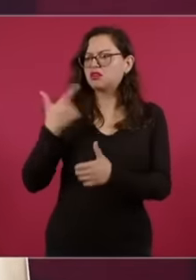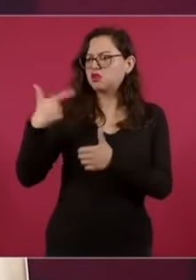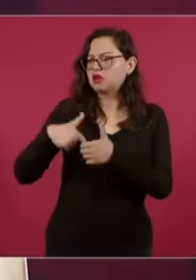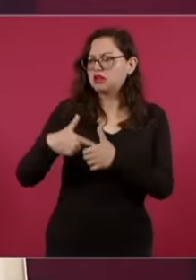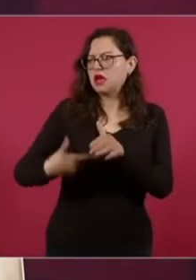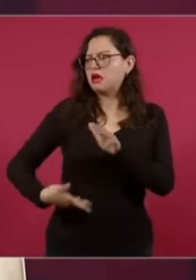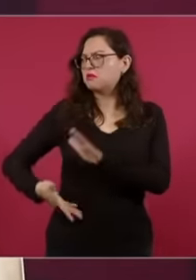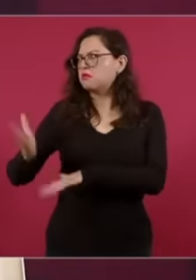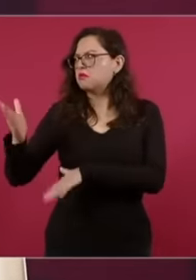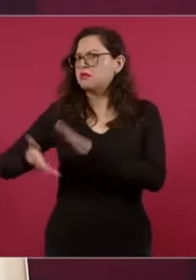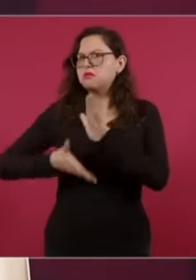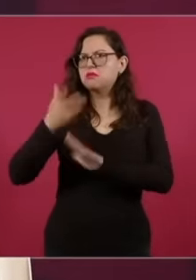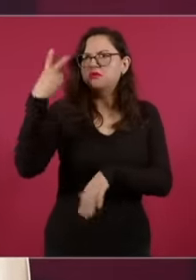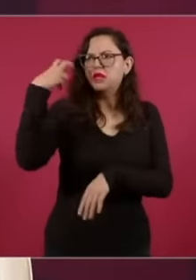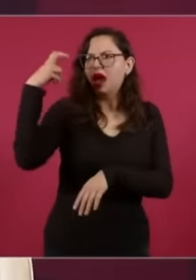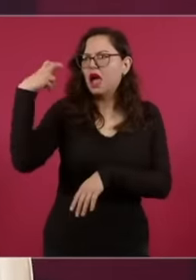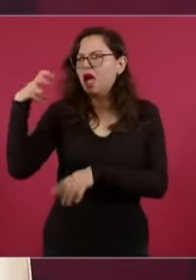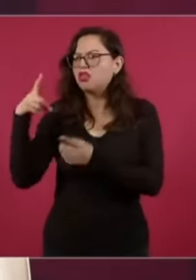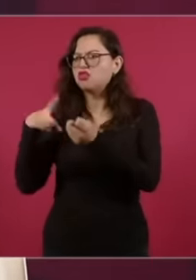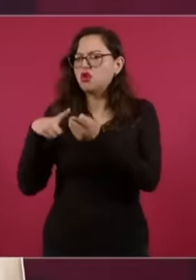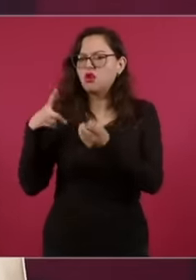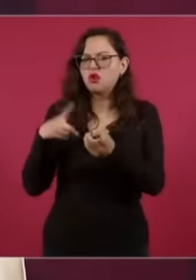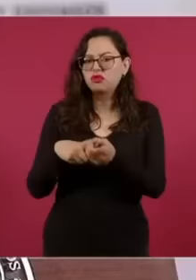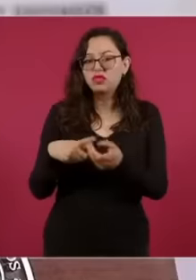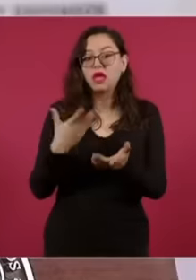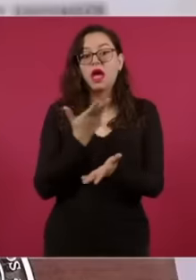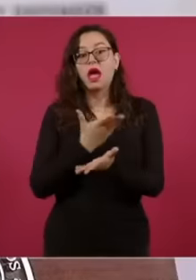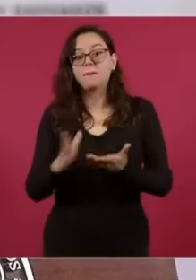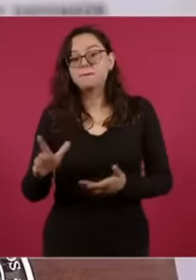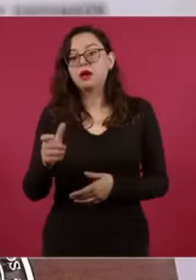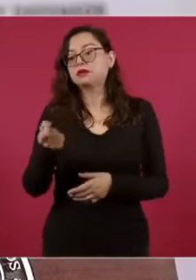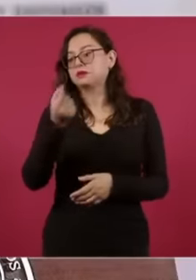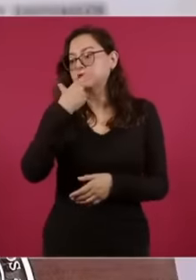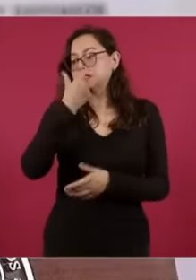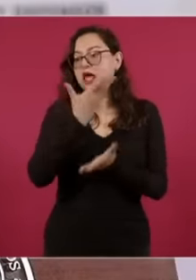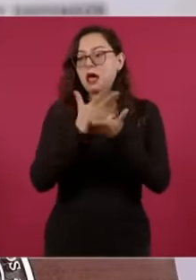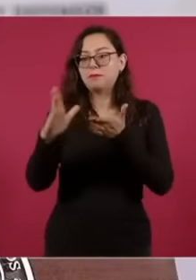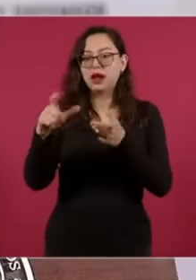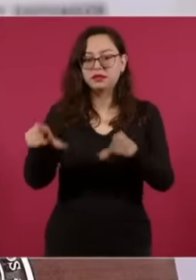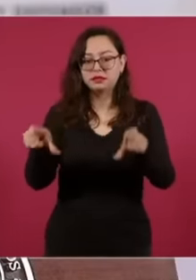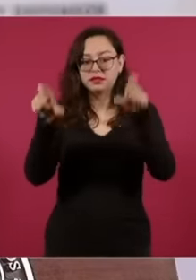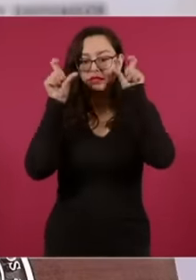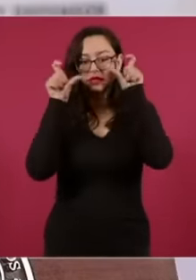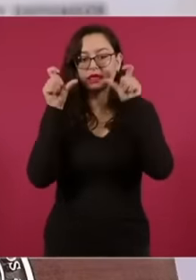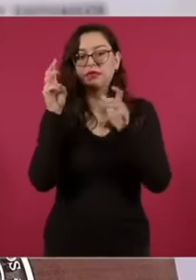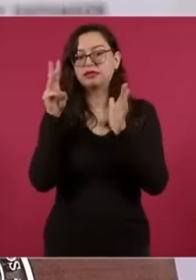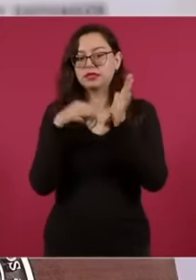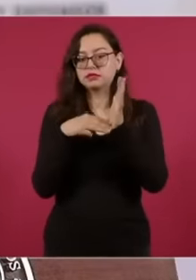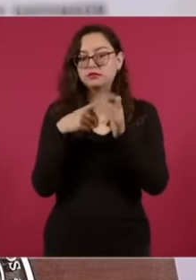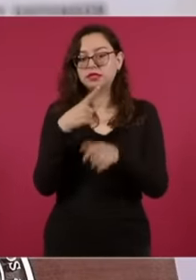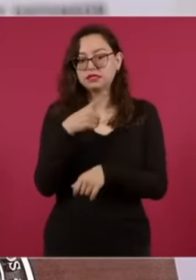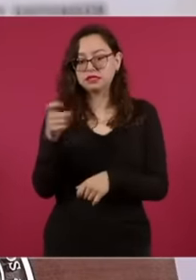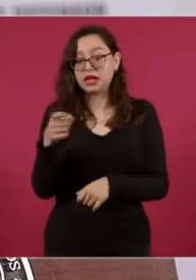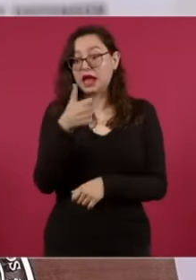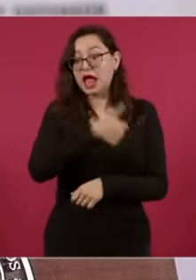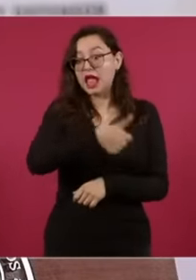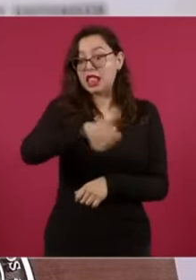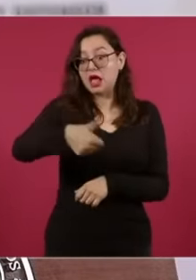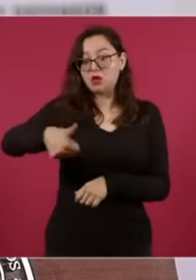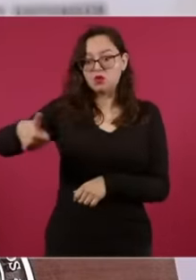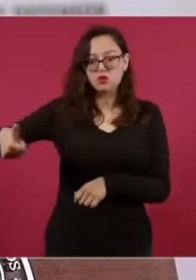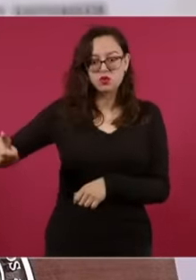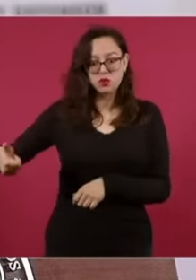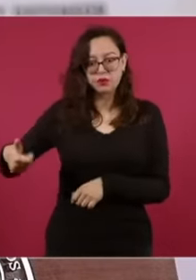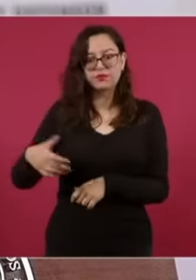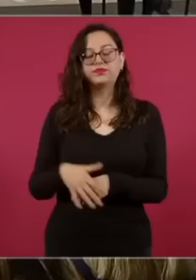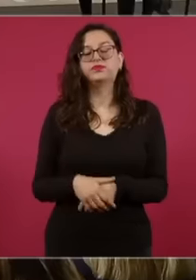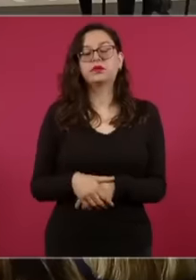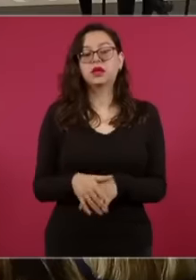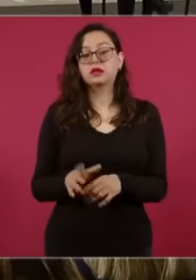for 189,000 pesos, glasses supports, which we already saw, 3,100 pesos annually for each one, death payment for